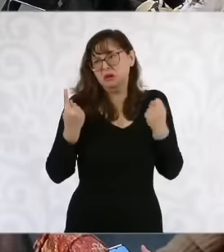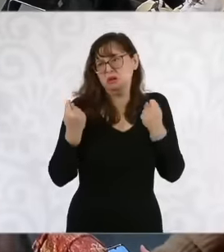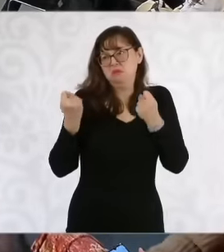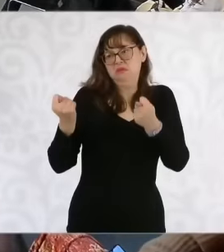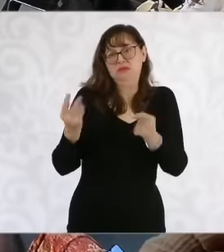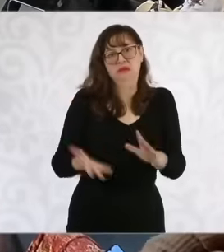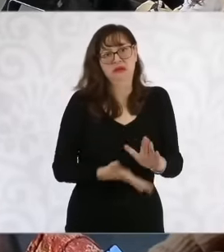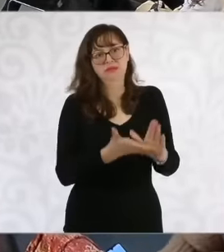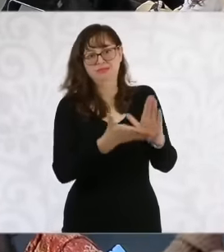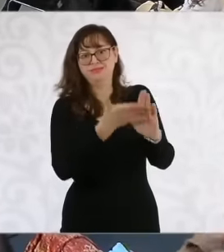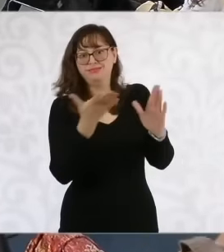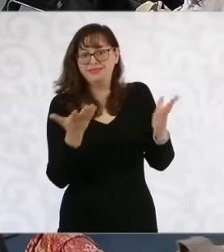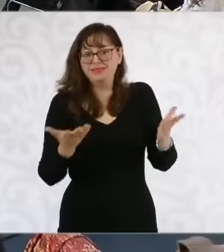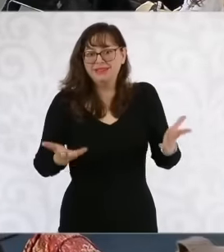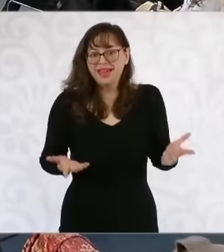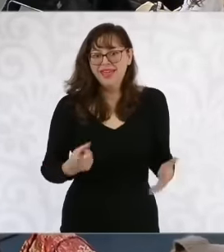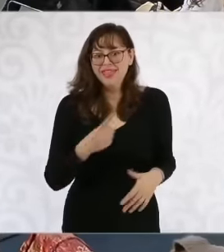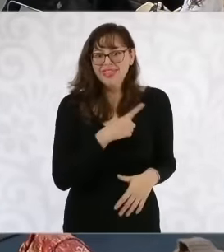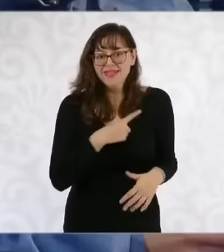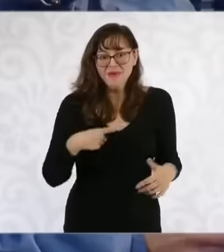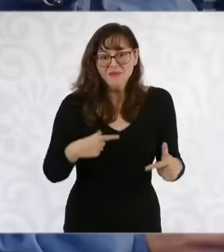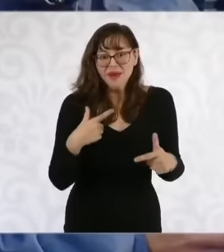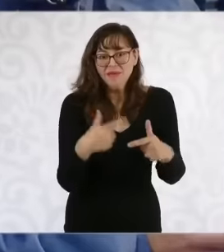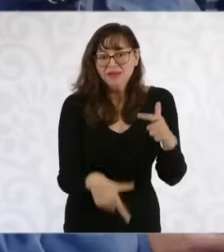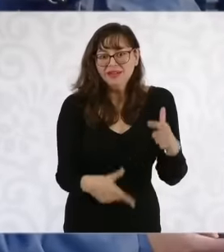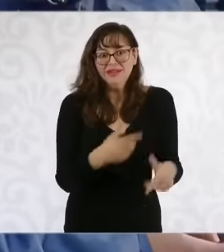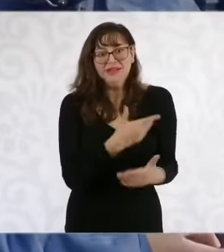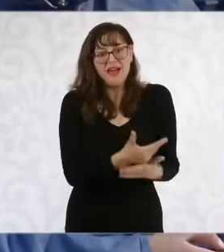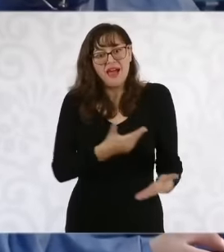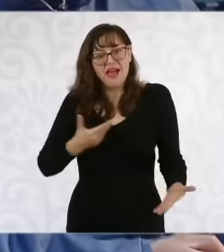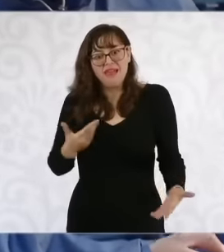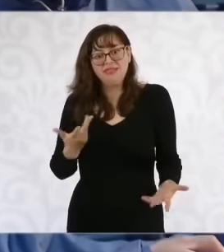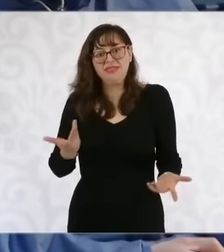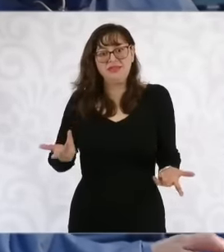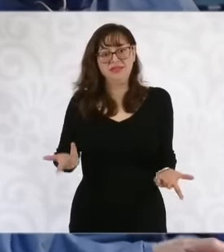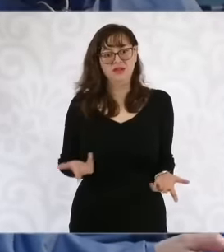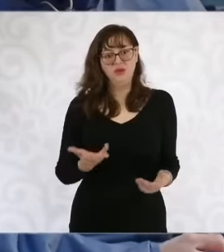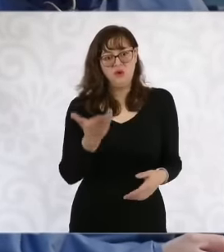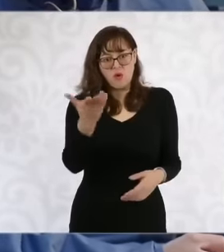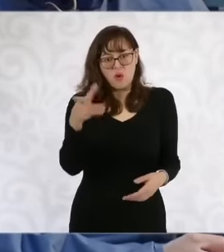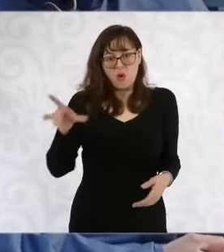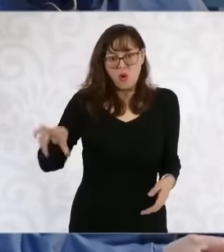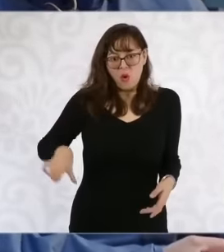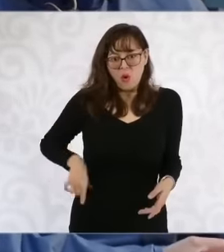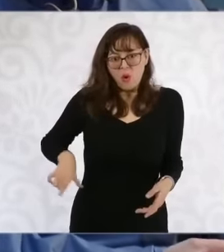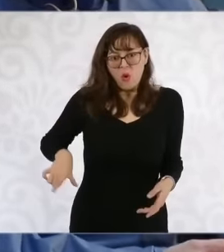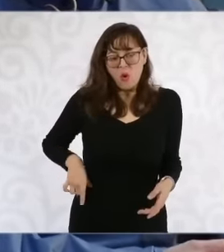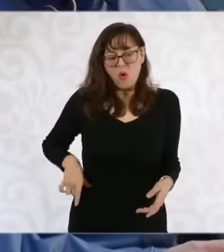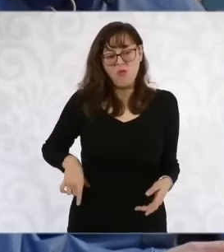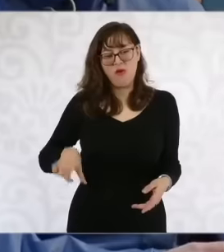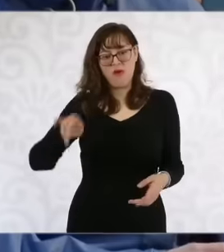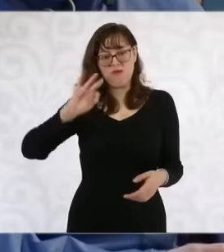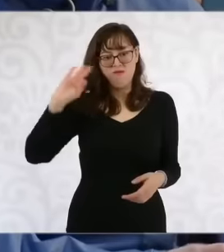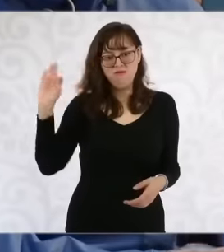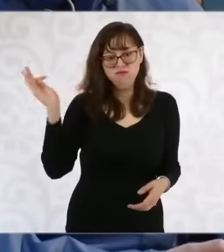prevention and we need That in order for you as the Federal Government to provide resources to the